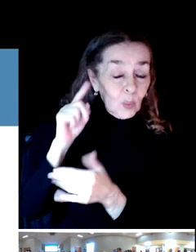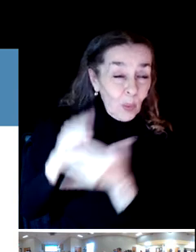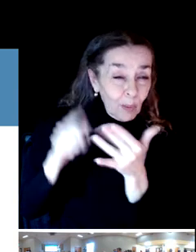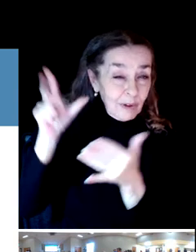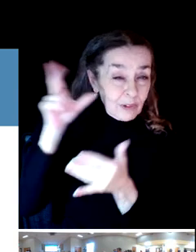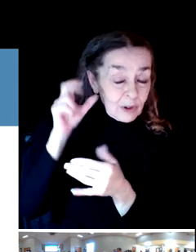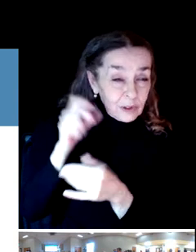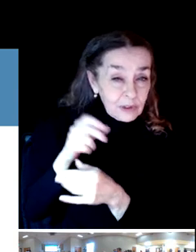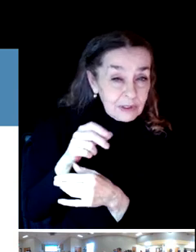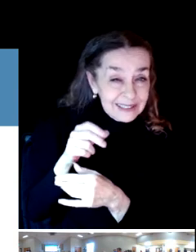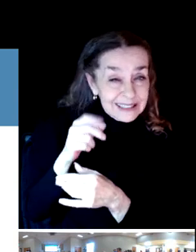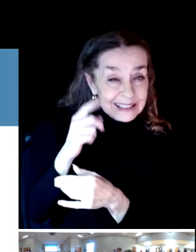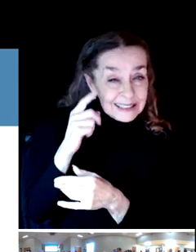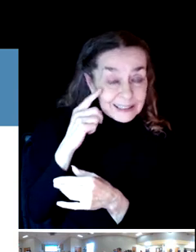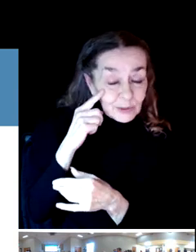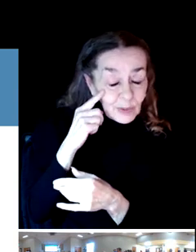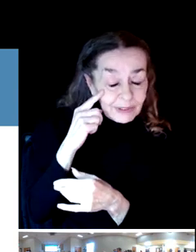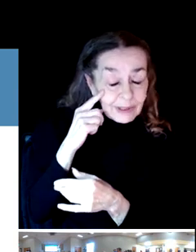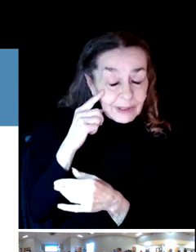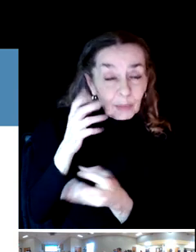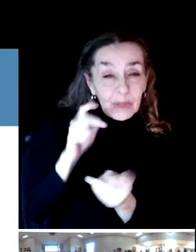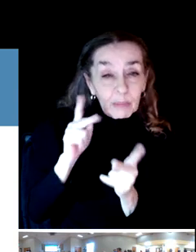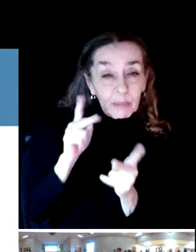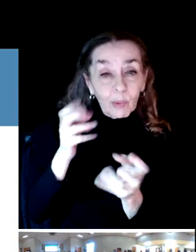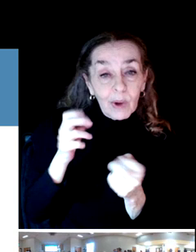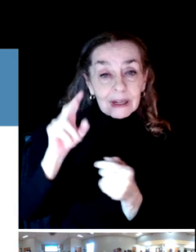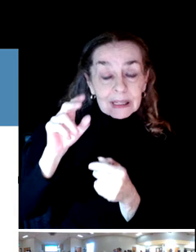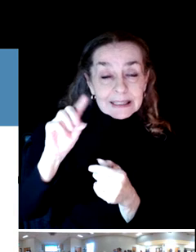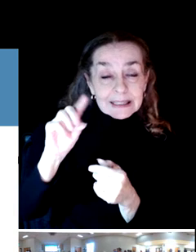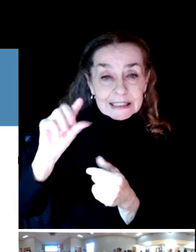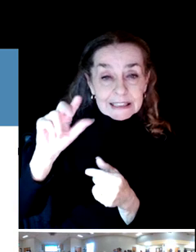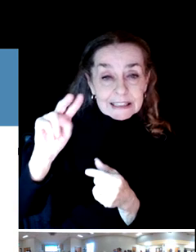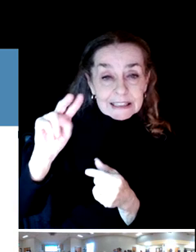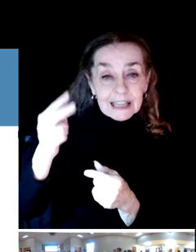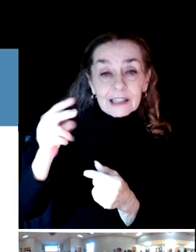a second one. Dog stations in parks.